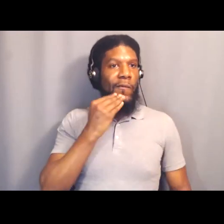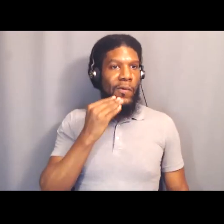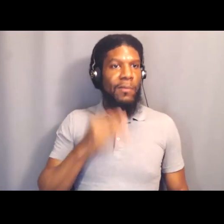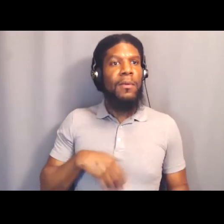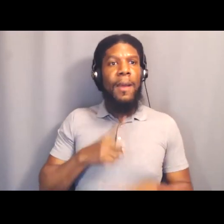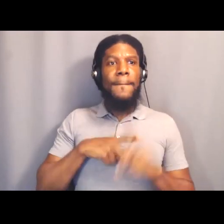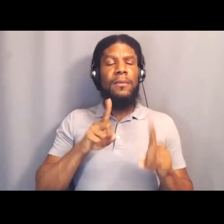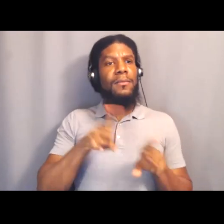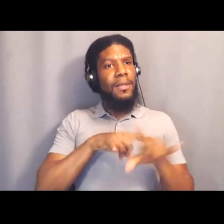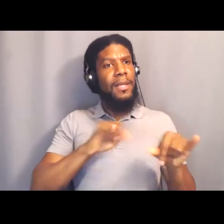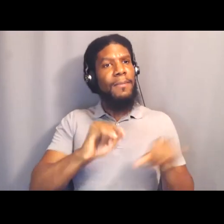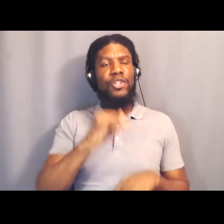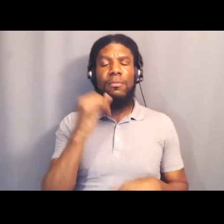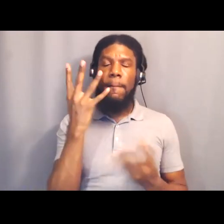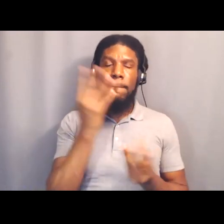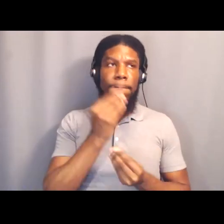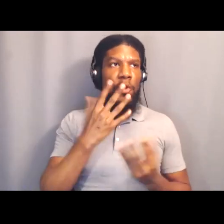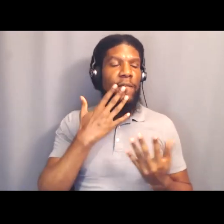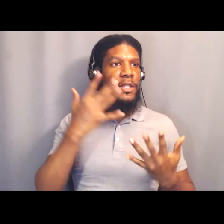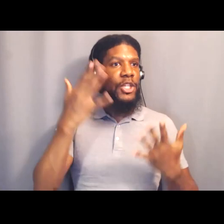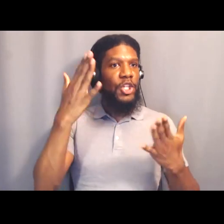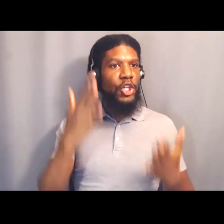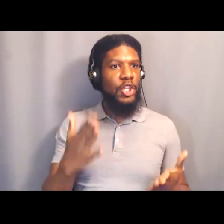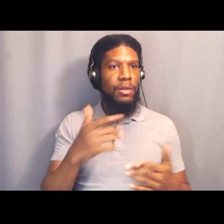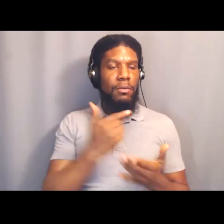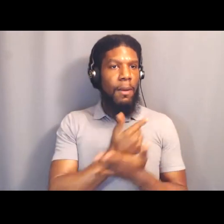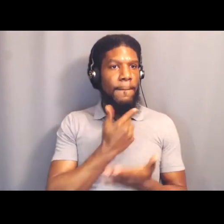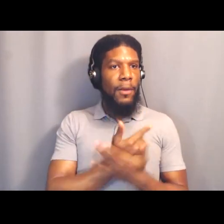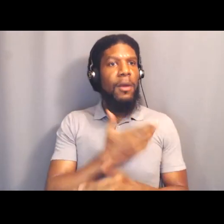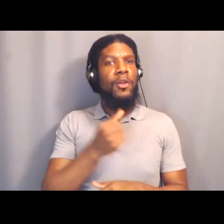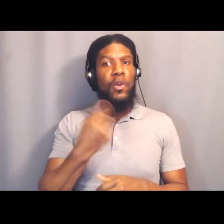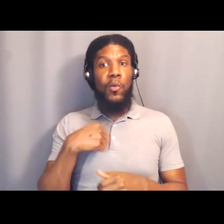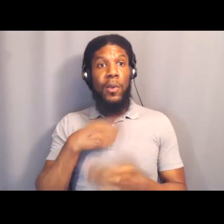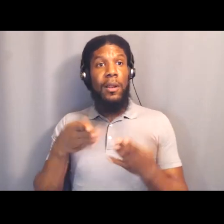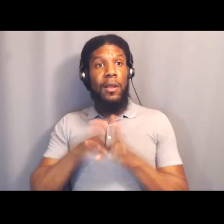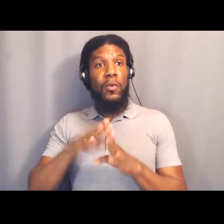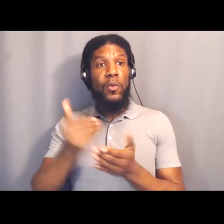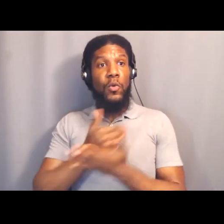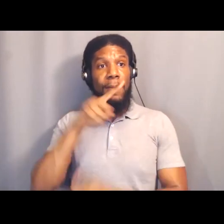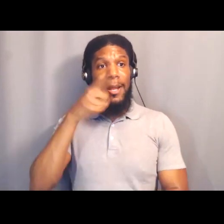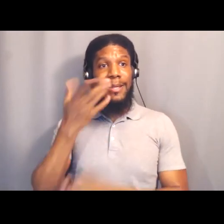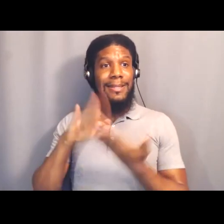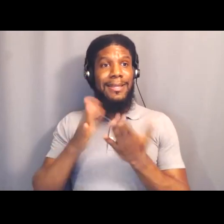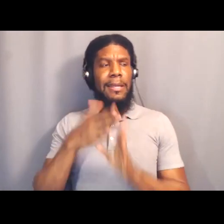and I said, "Kim, would you come and sing for the closing of New Black City?"